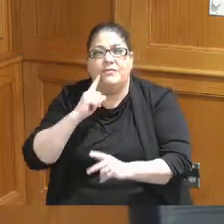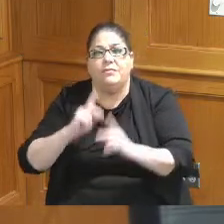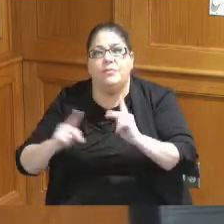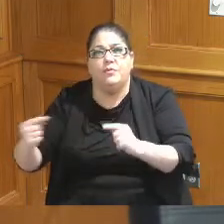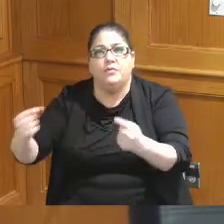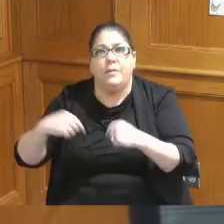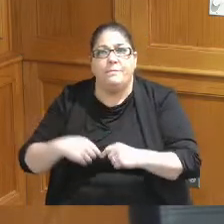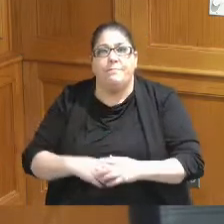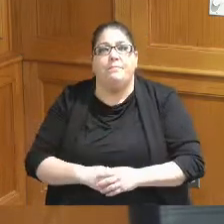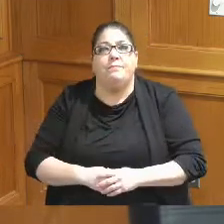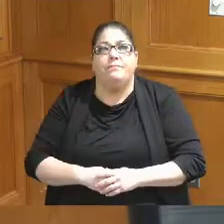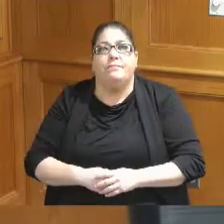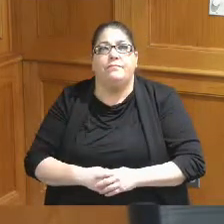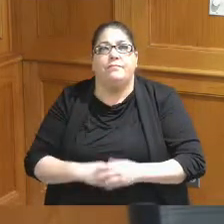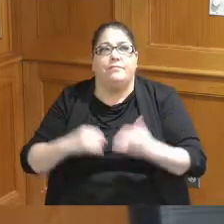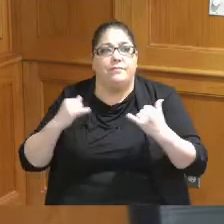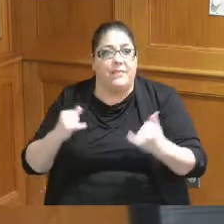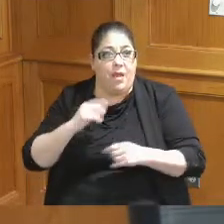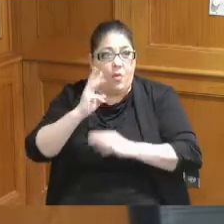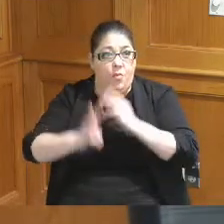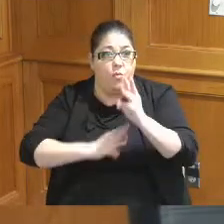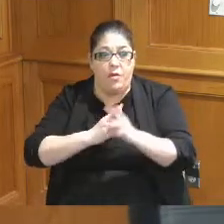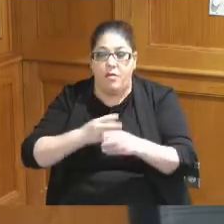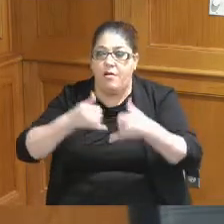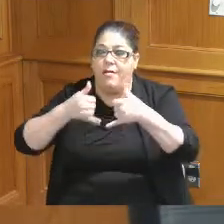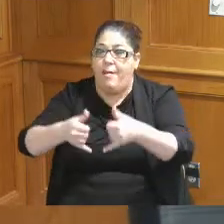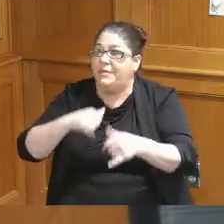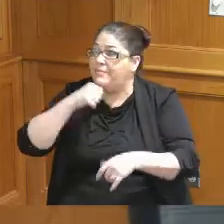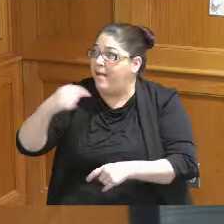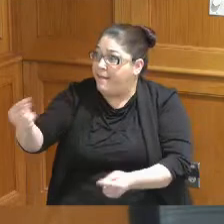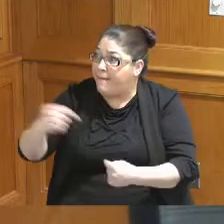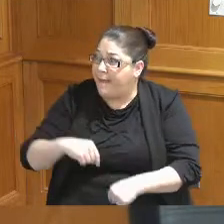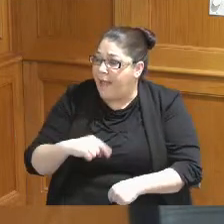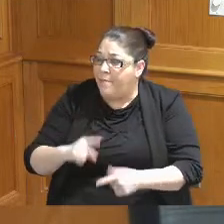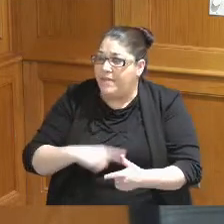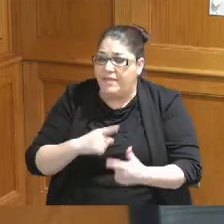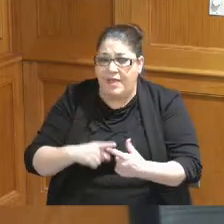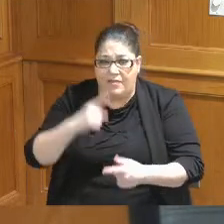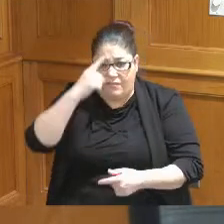now all of a sudden the World Cup is not coming and all of a sudden to me the hotel is taken